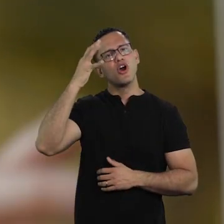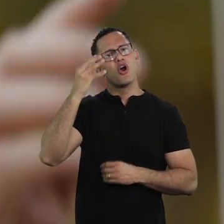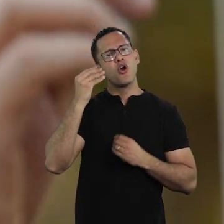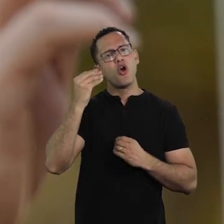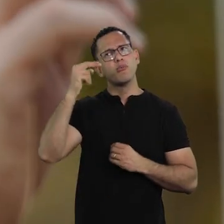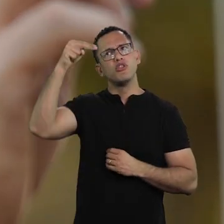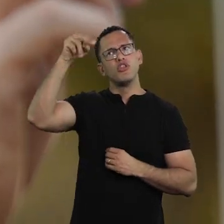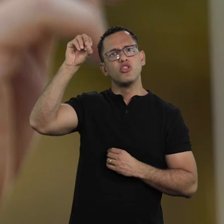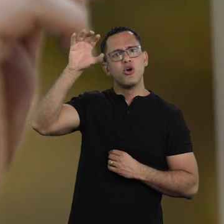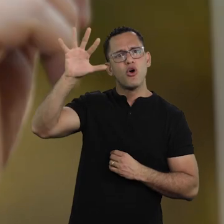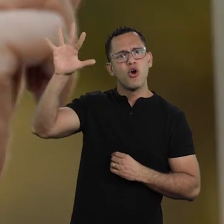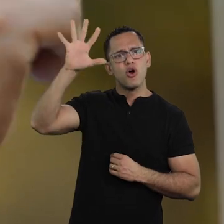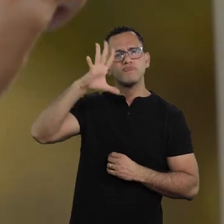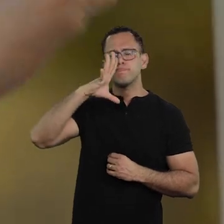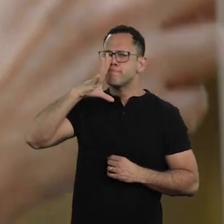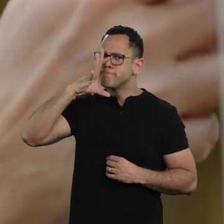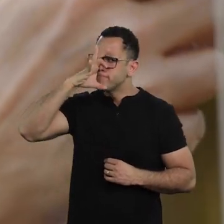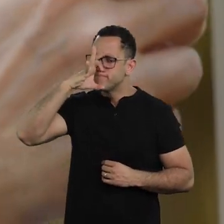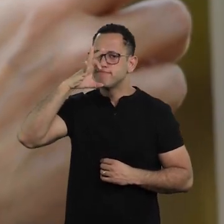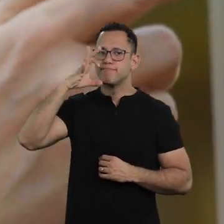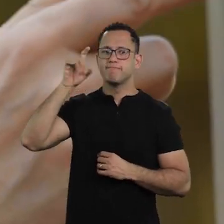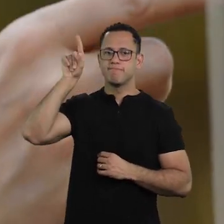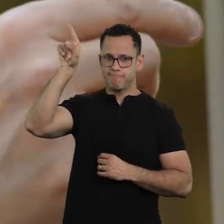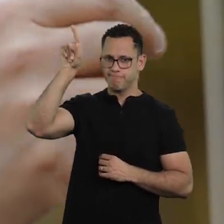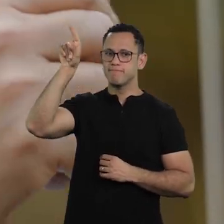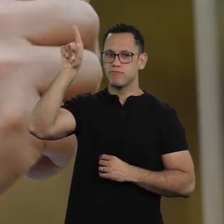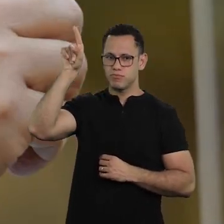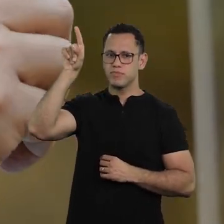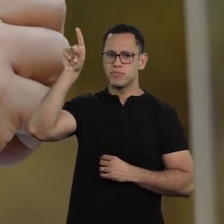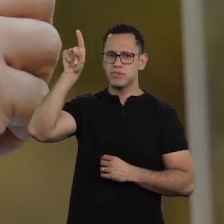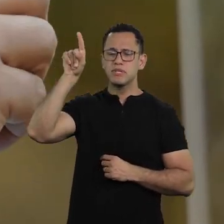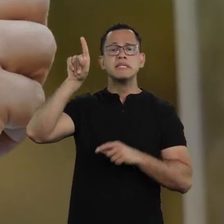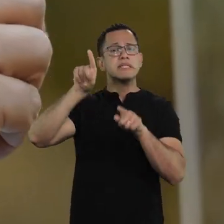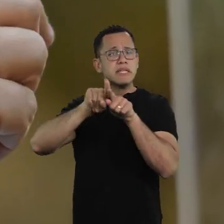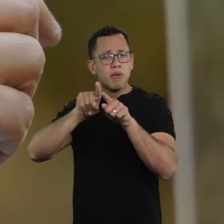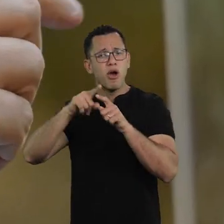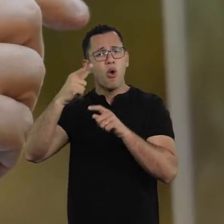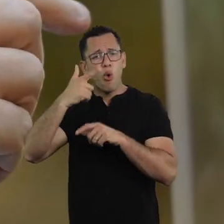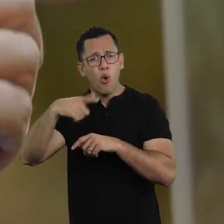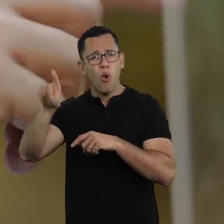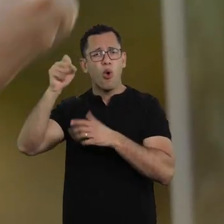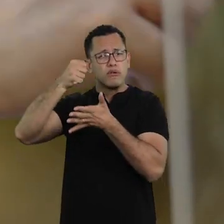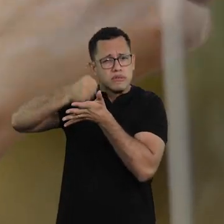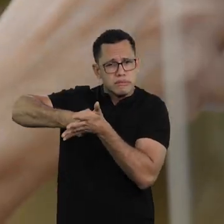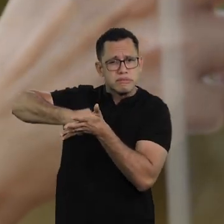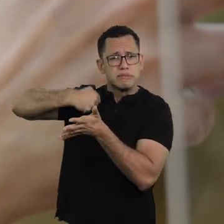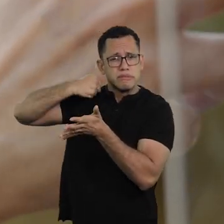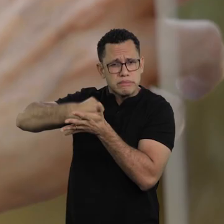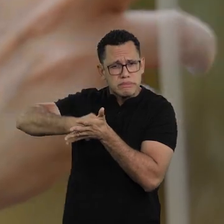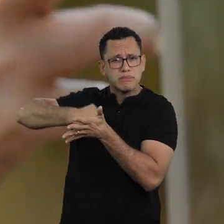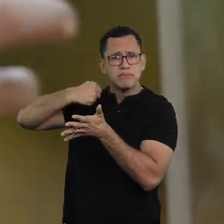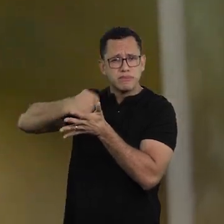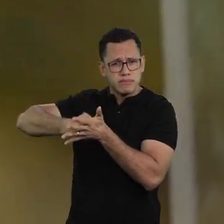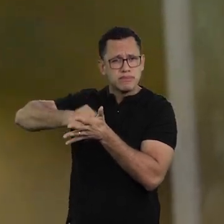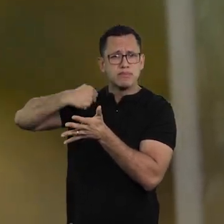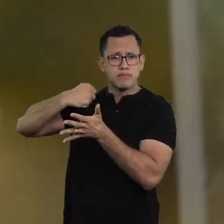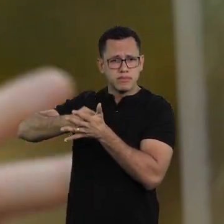And I kept thinking about the northeastern resistance, I was thinking about others battles they fought.